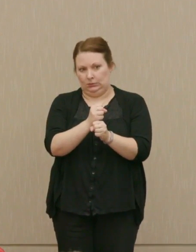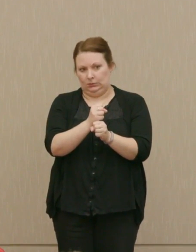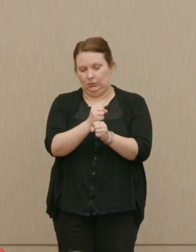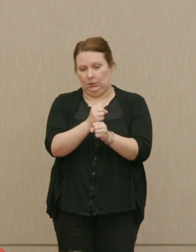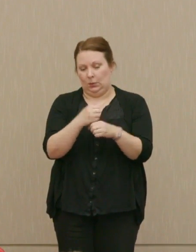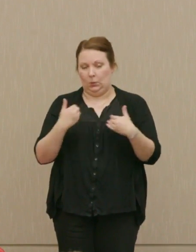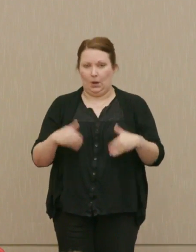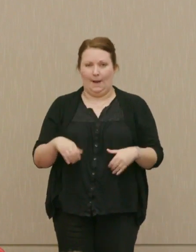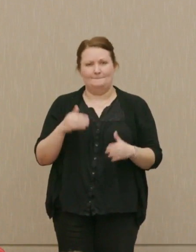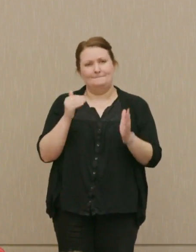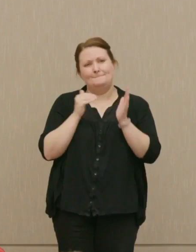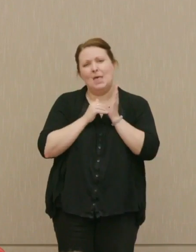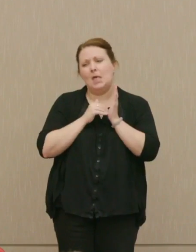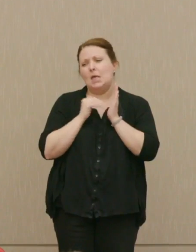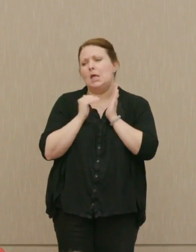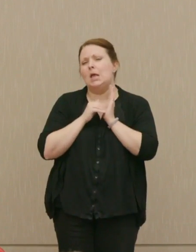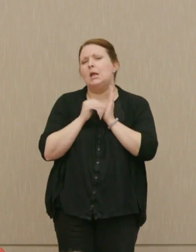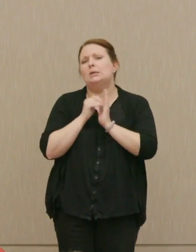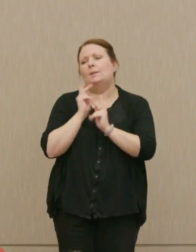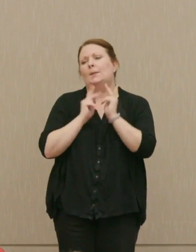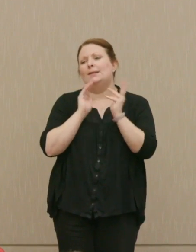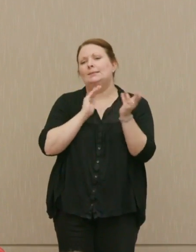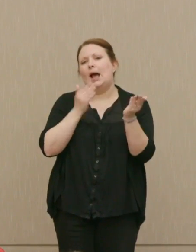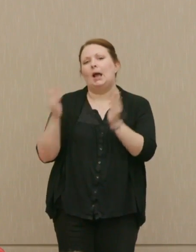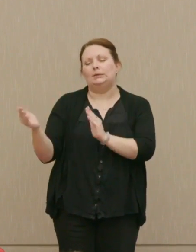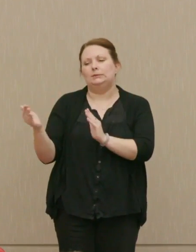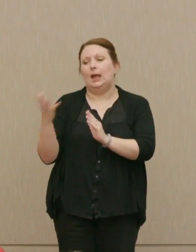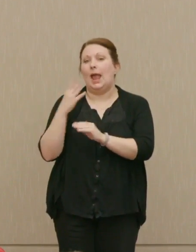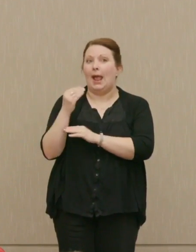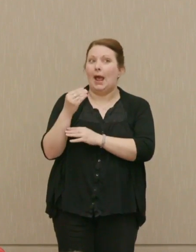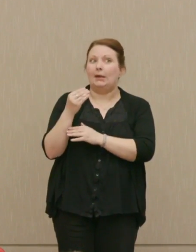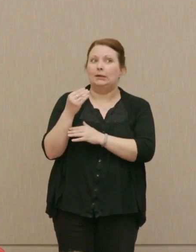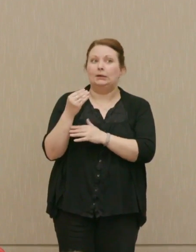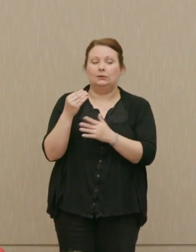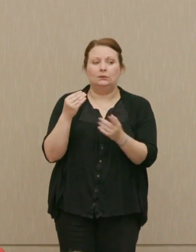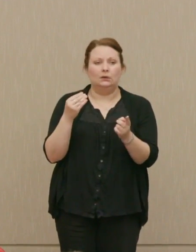Millions died because of that, and because by the way, this is a little footnote I'll